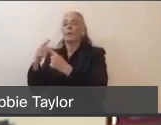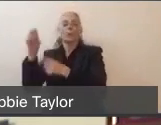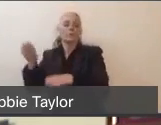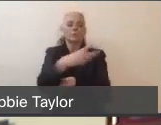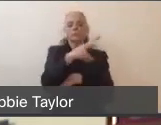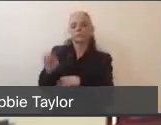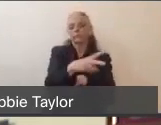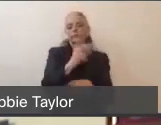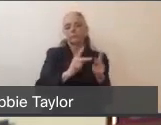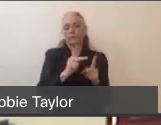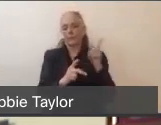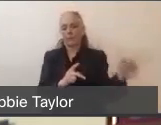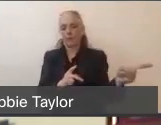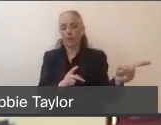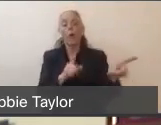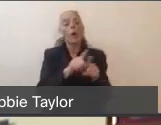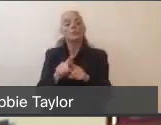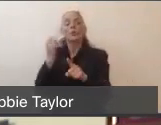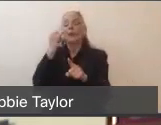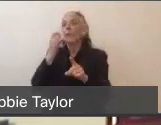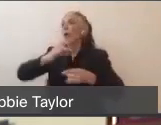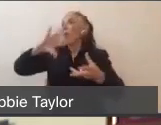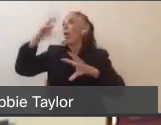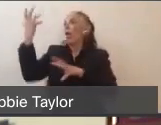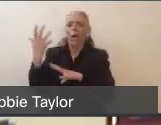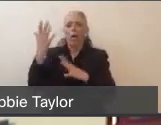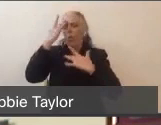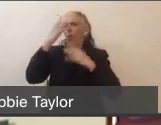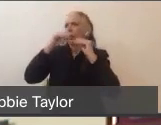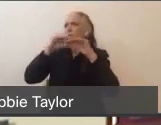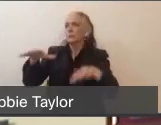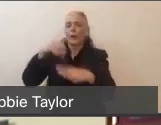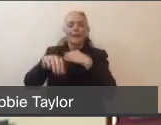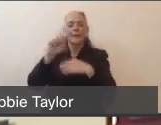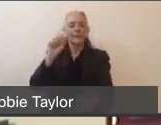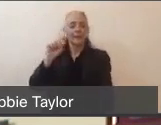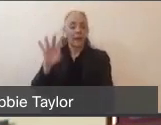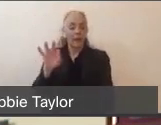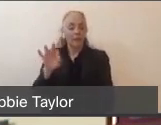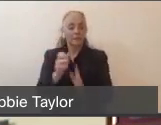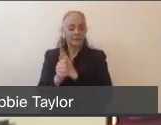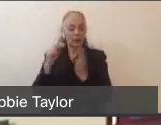at skilled nursing facilities. We can transfer the patients from the skilled nursing facilities to the alternate care site.